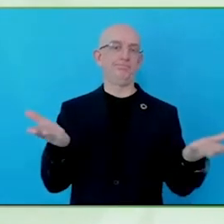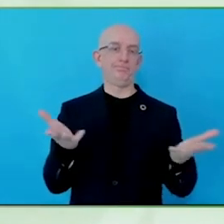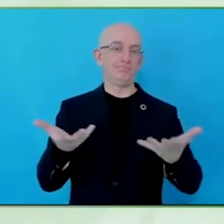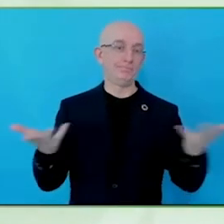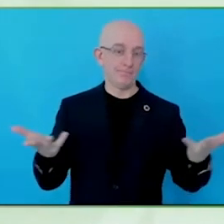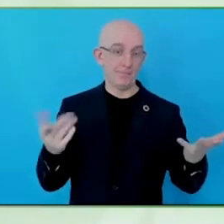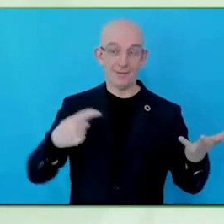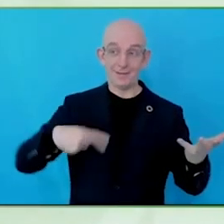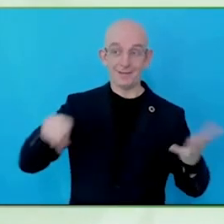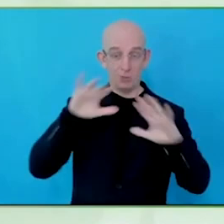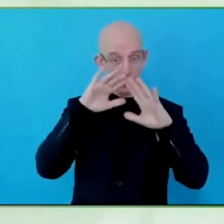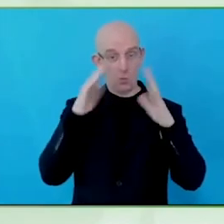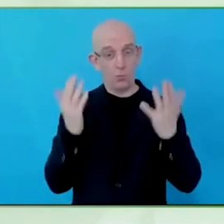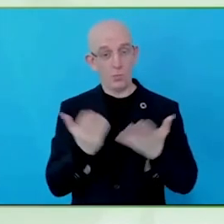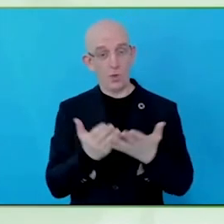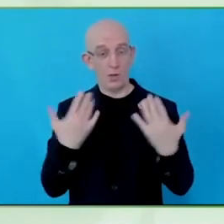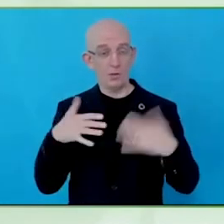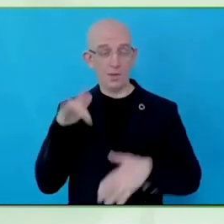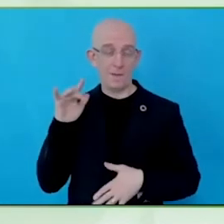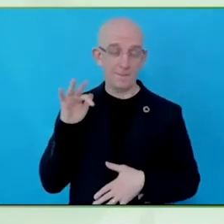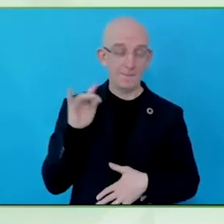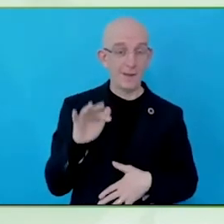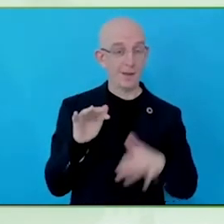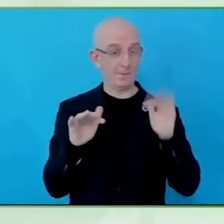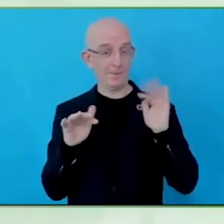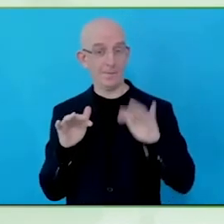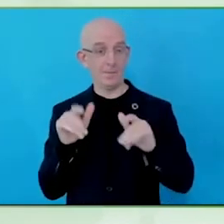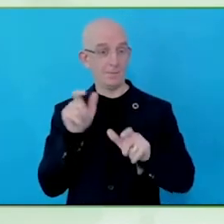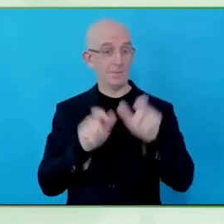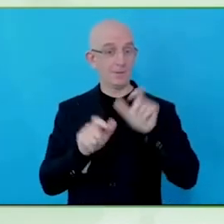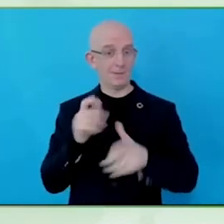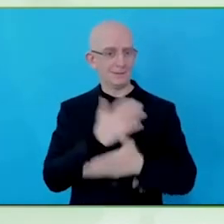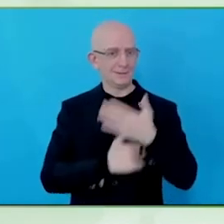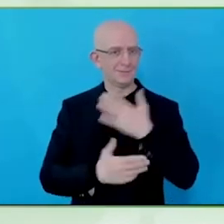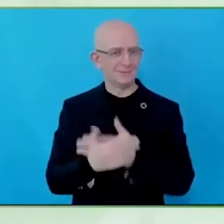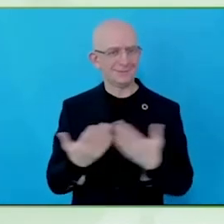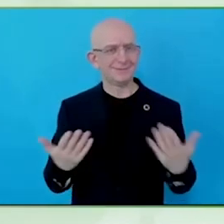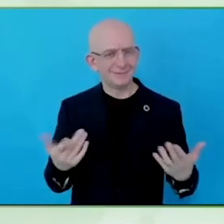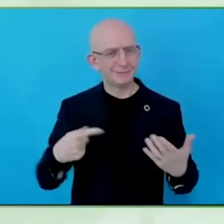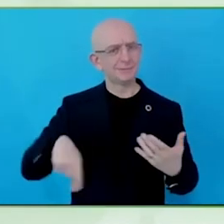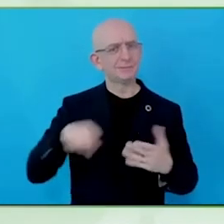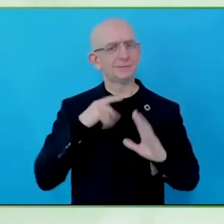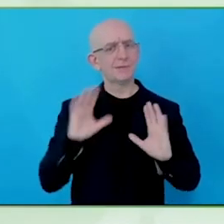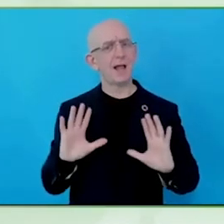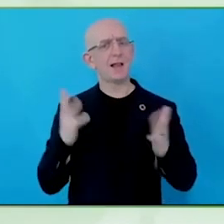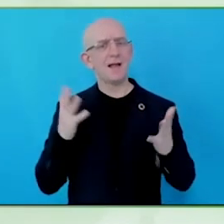There are many reasons, but one underlying truth here, that I think